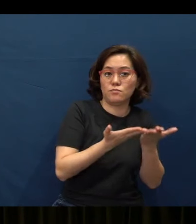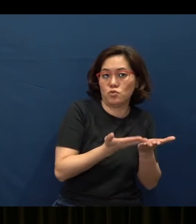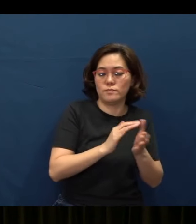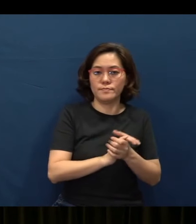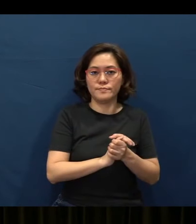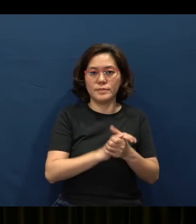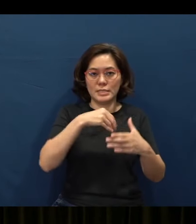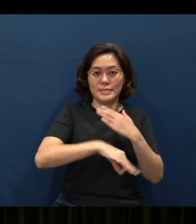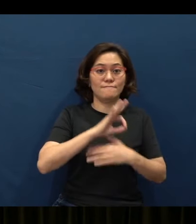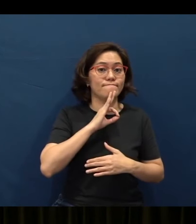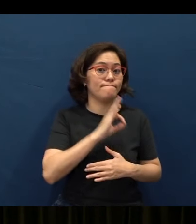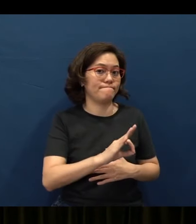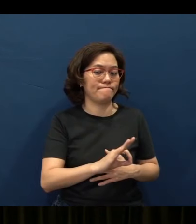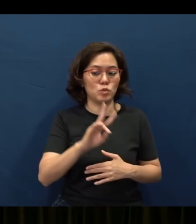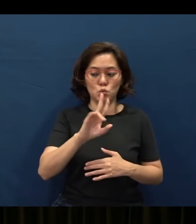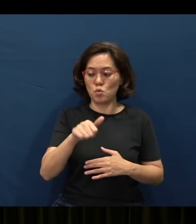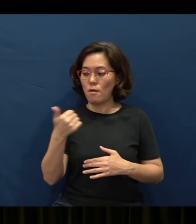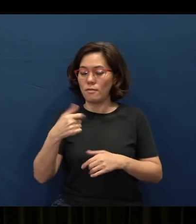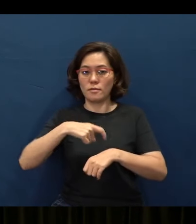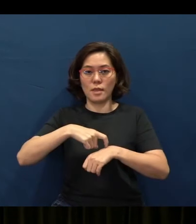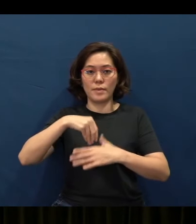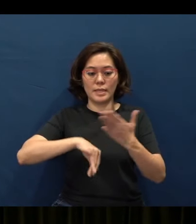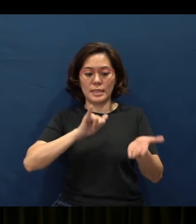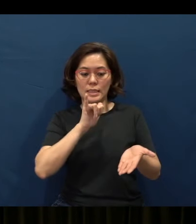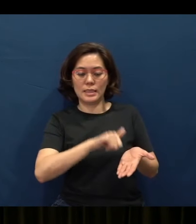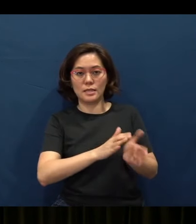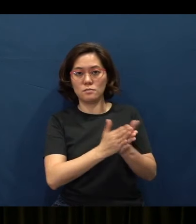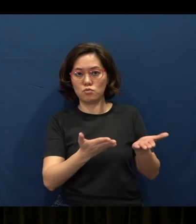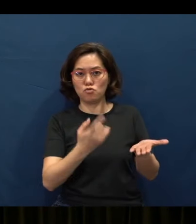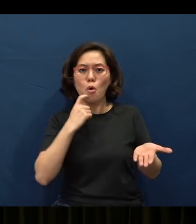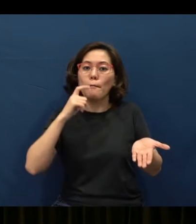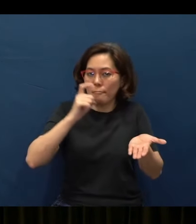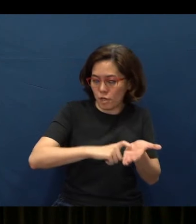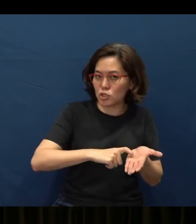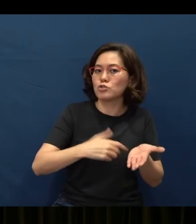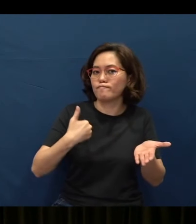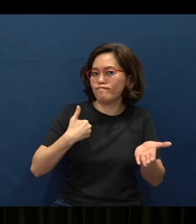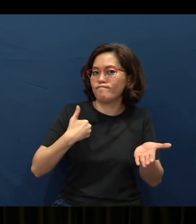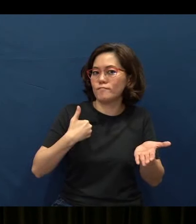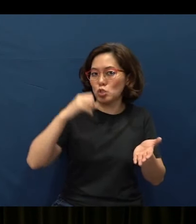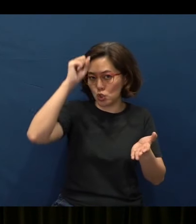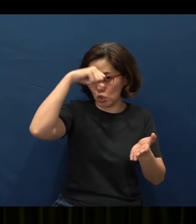In fact, two other times in this book, it is mentioned that Solomon is